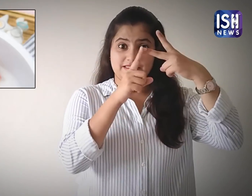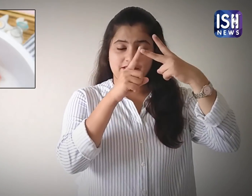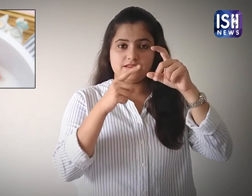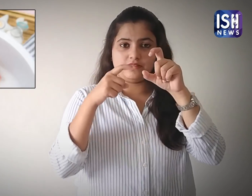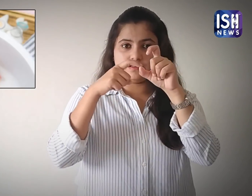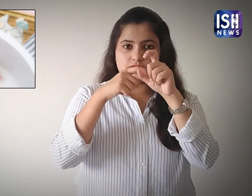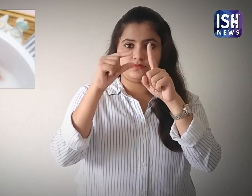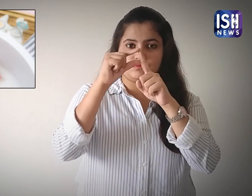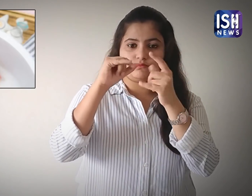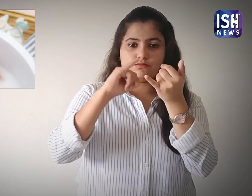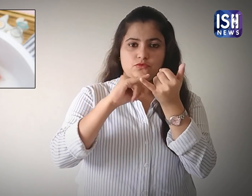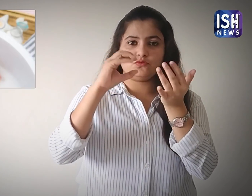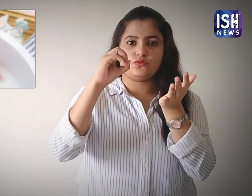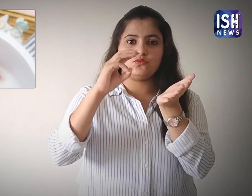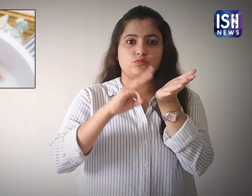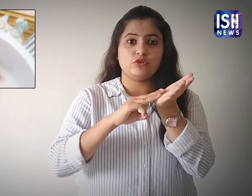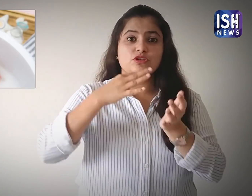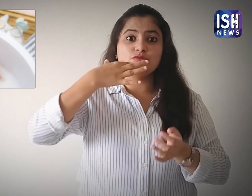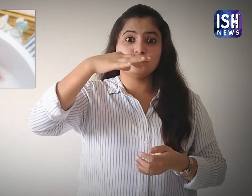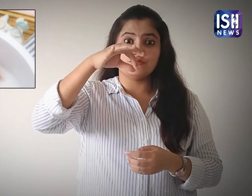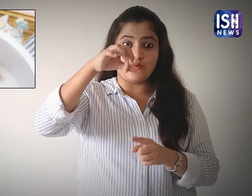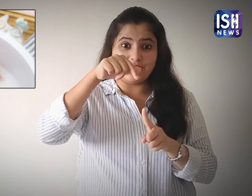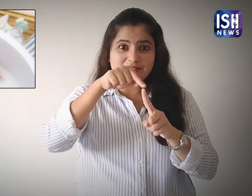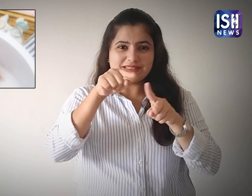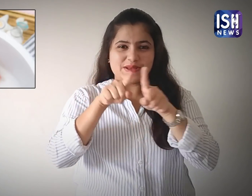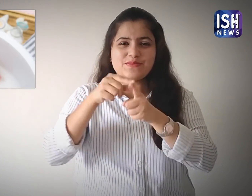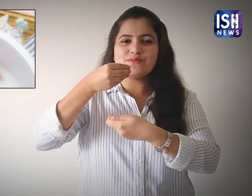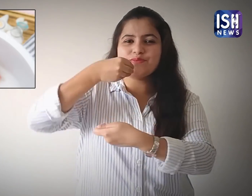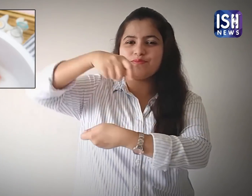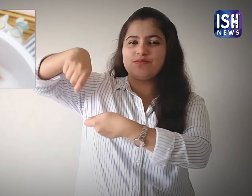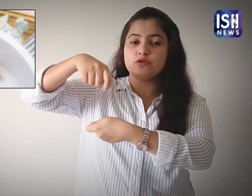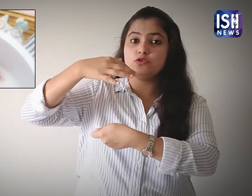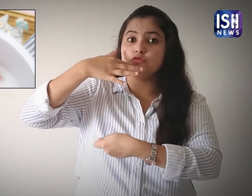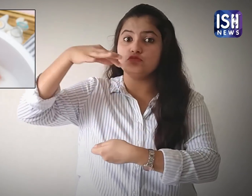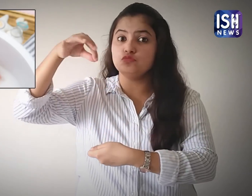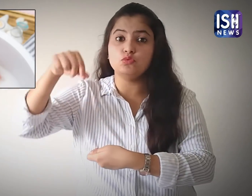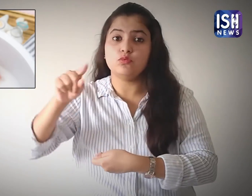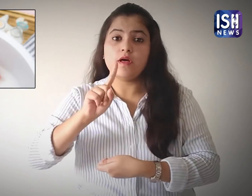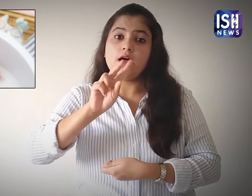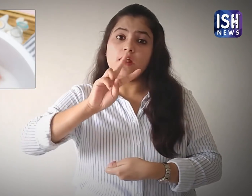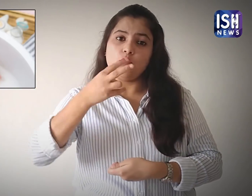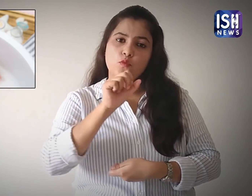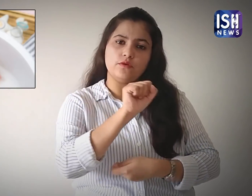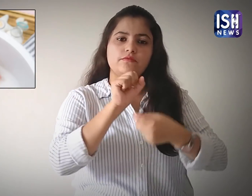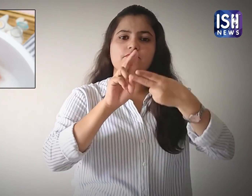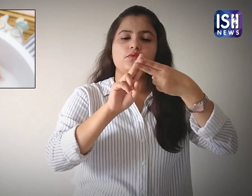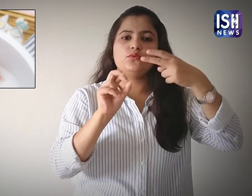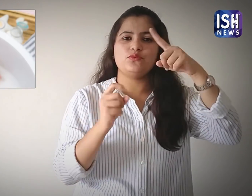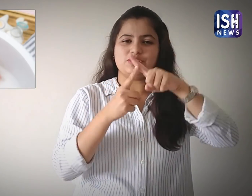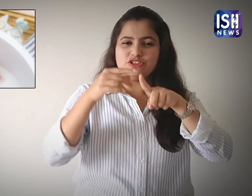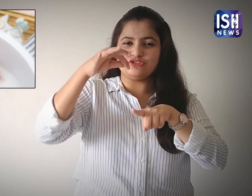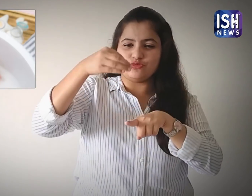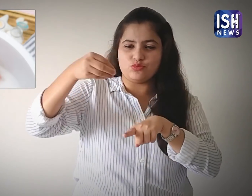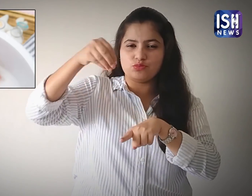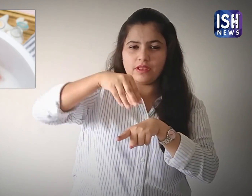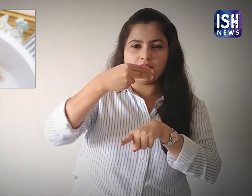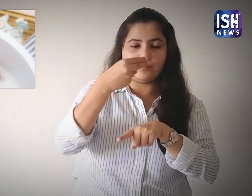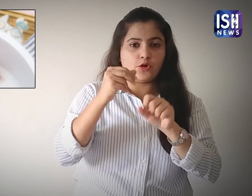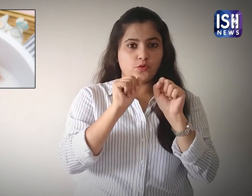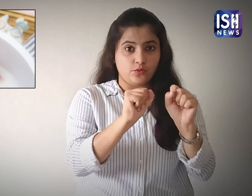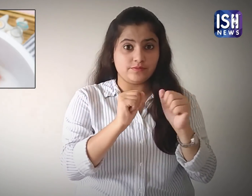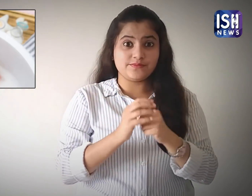2. Epsom salt. Epsom Salt is different from regular salt.